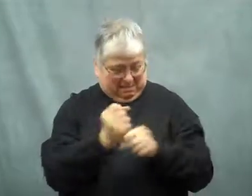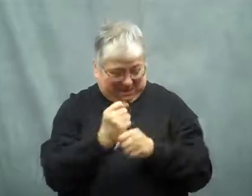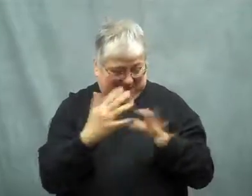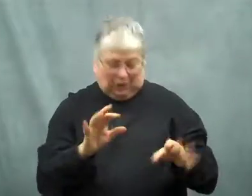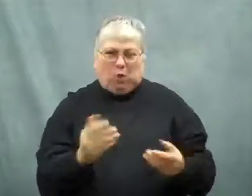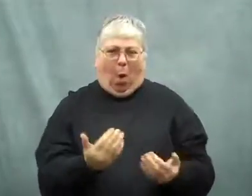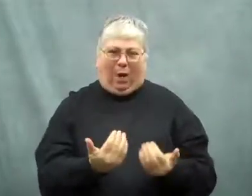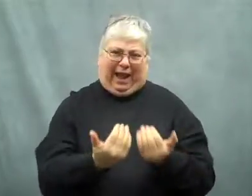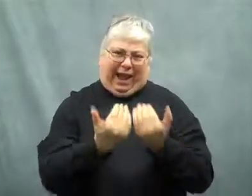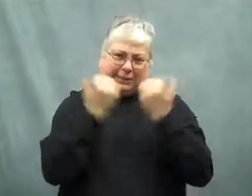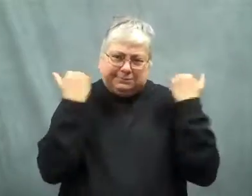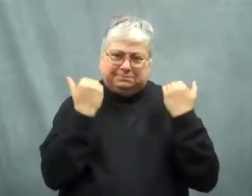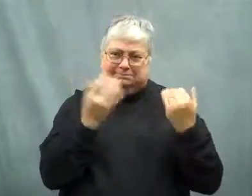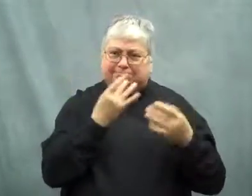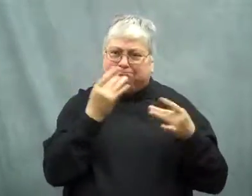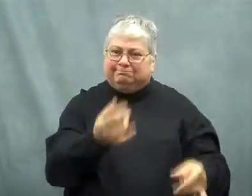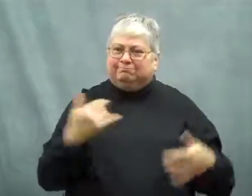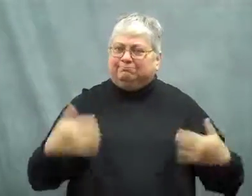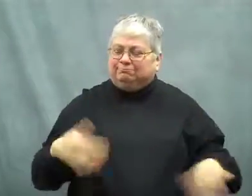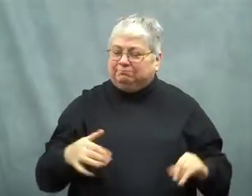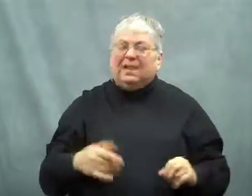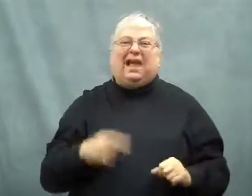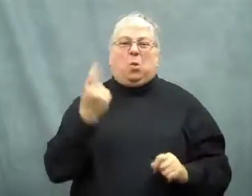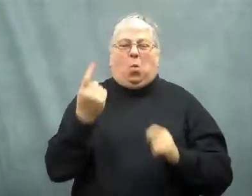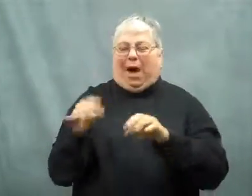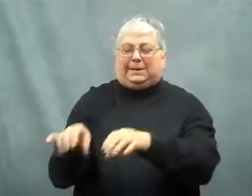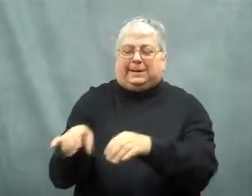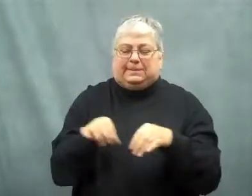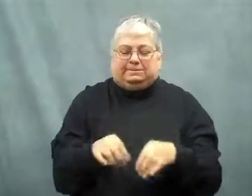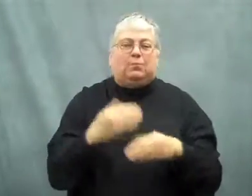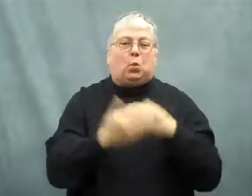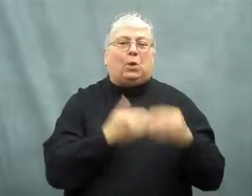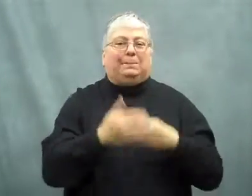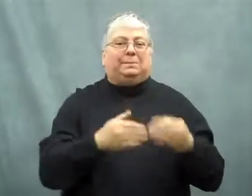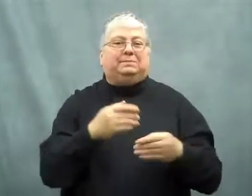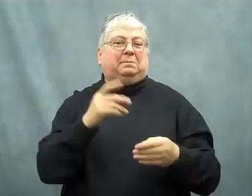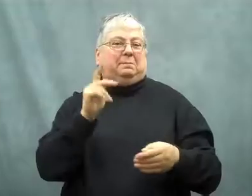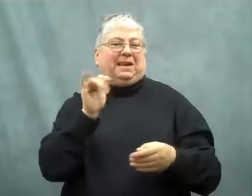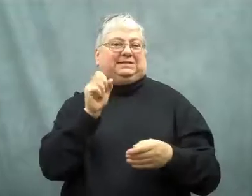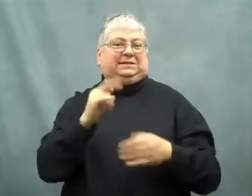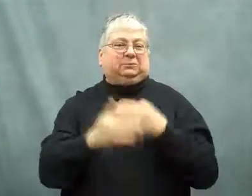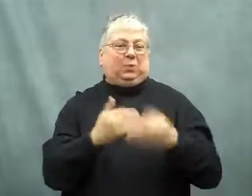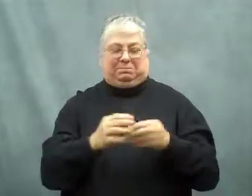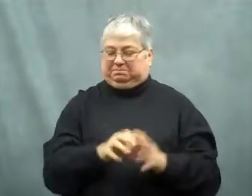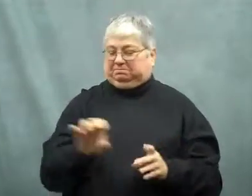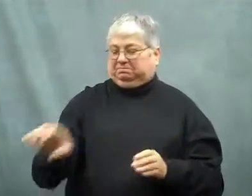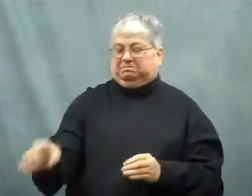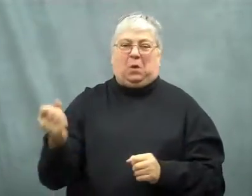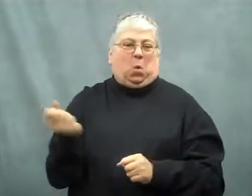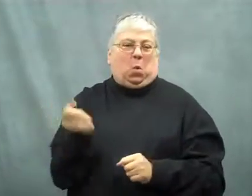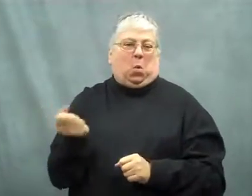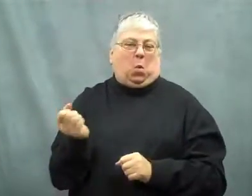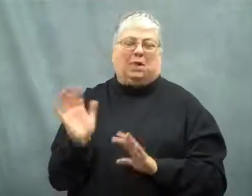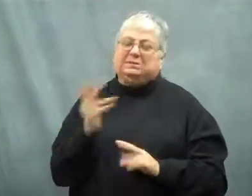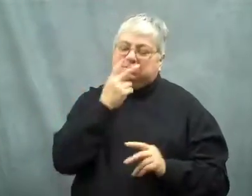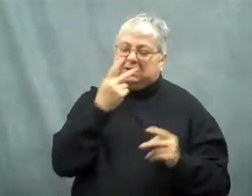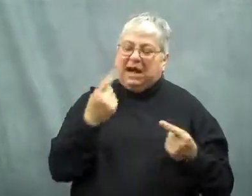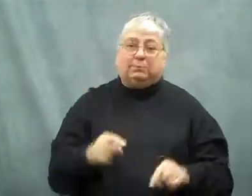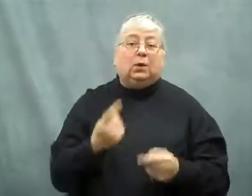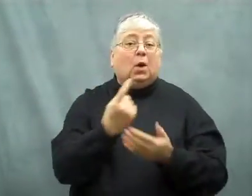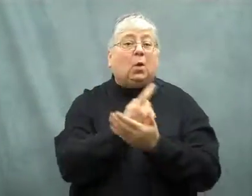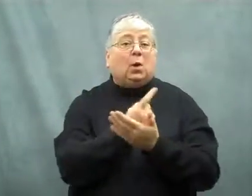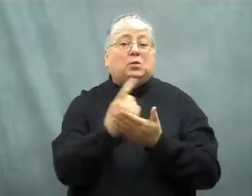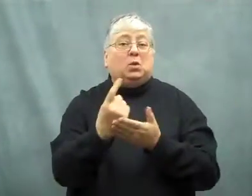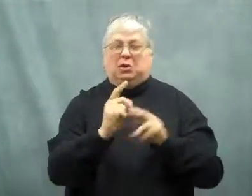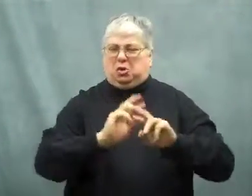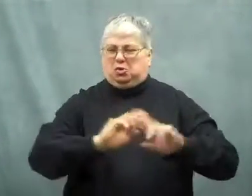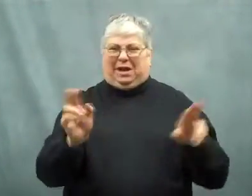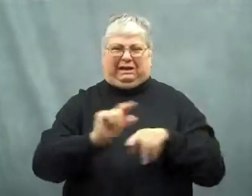It came out delicious, and was devoured in no time.